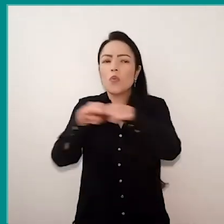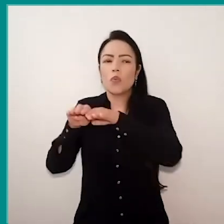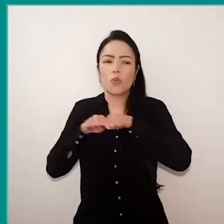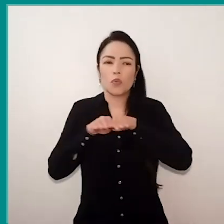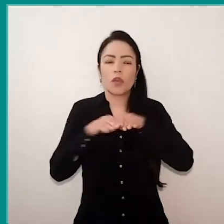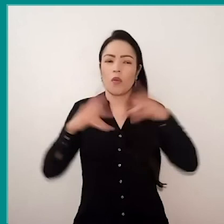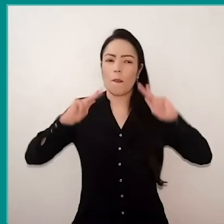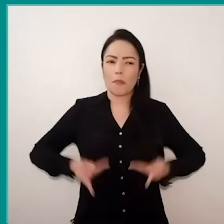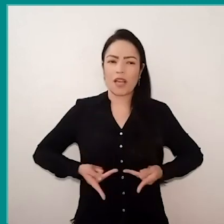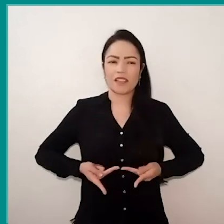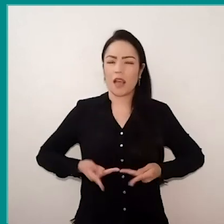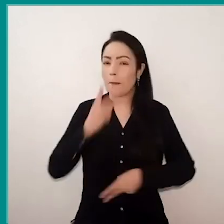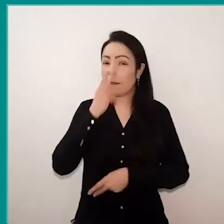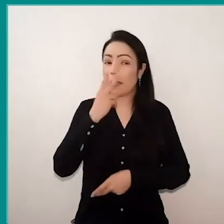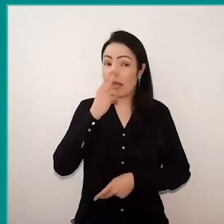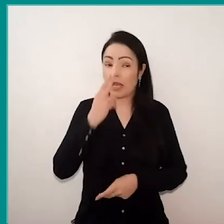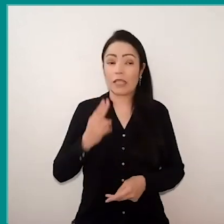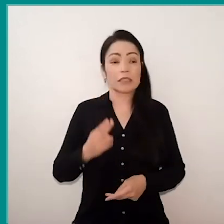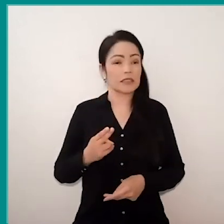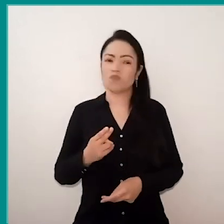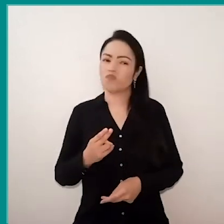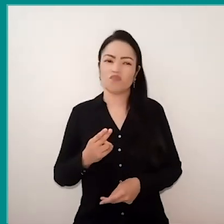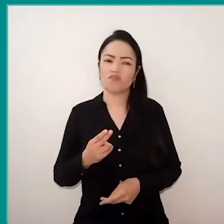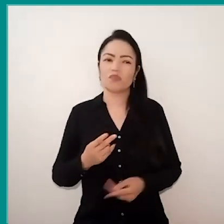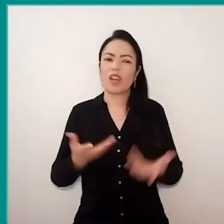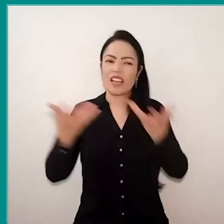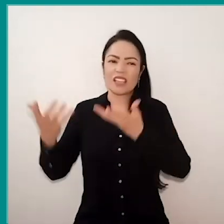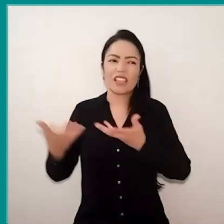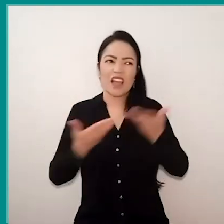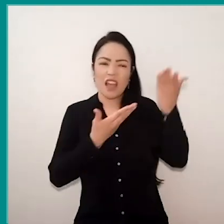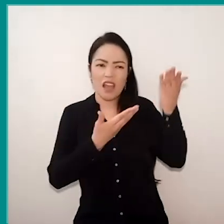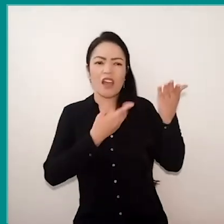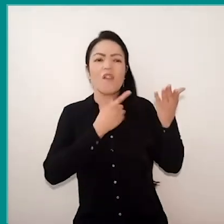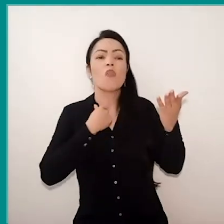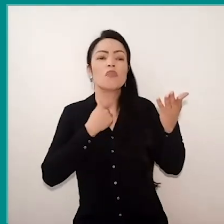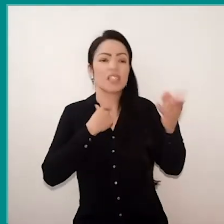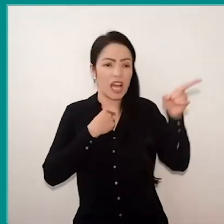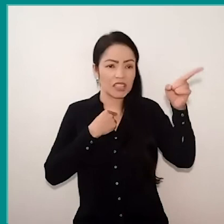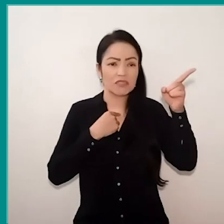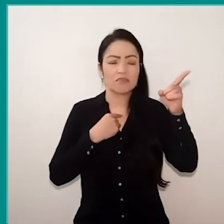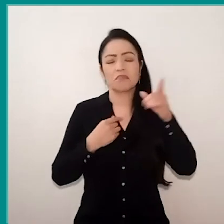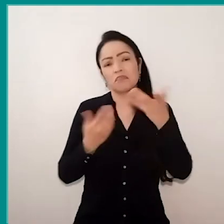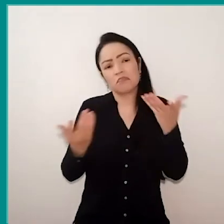And it seems to me it's not a wish, or at least it hasn't been a wish.